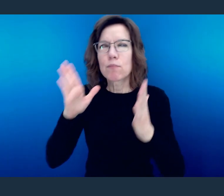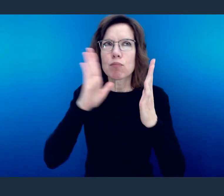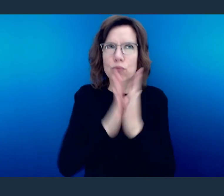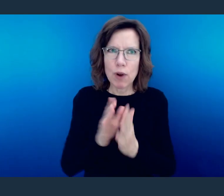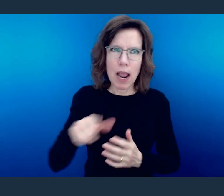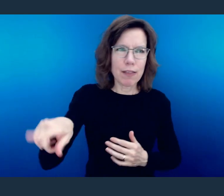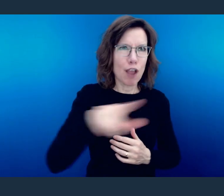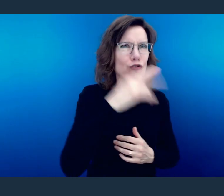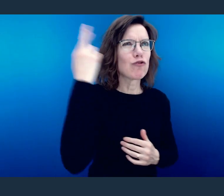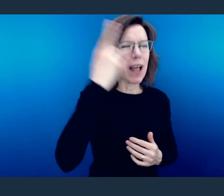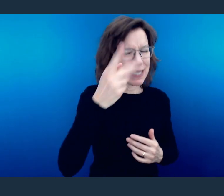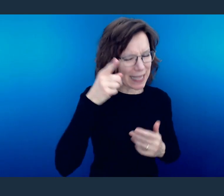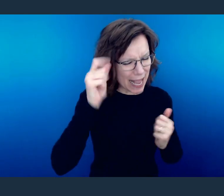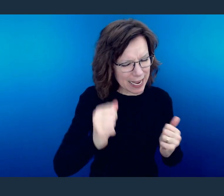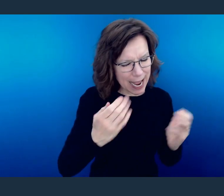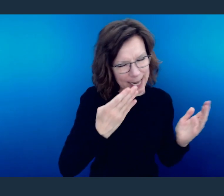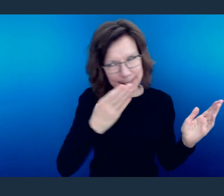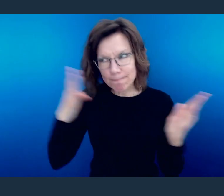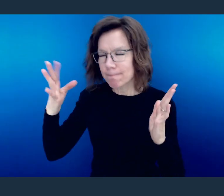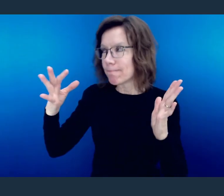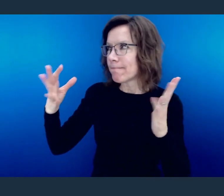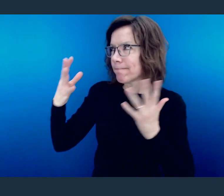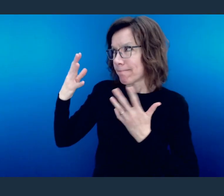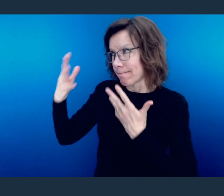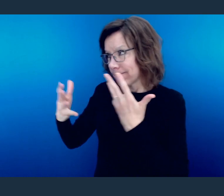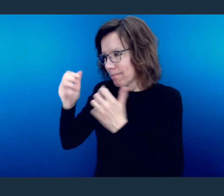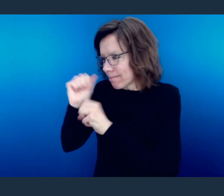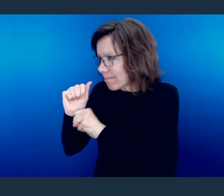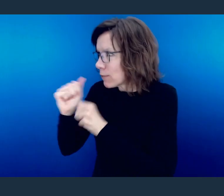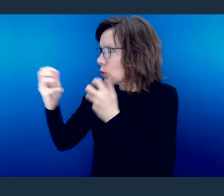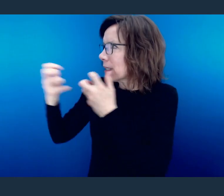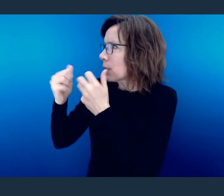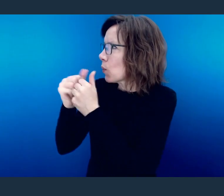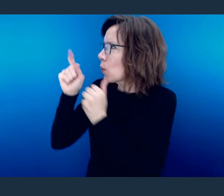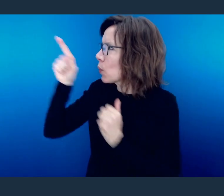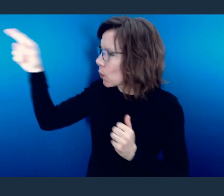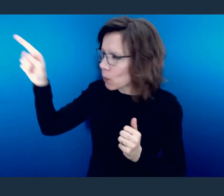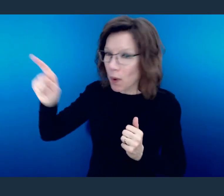And while we're all flawed and we're all still spiritually being formed into Your likeness